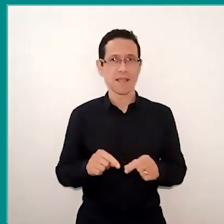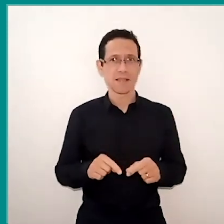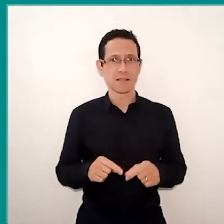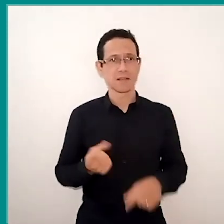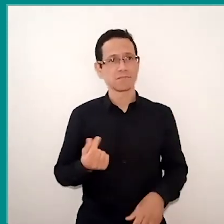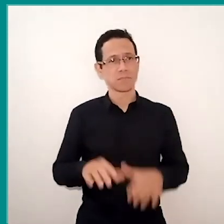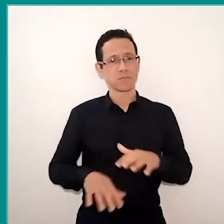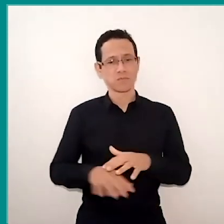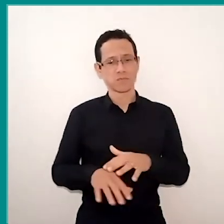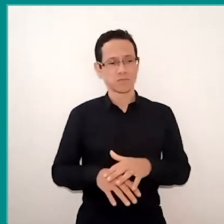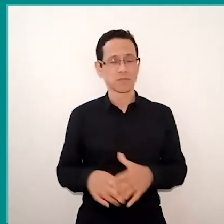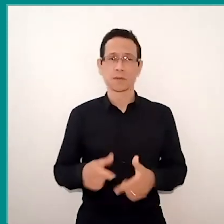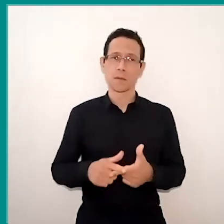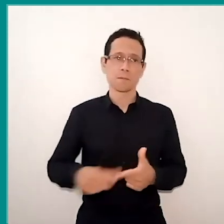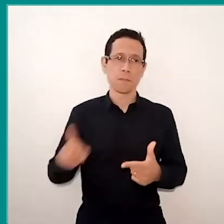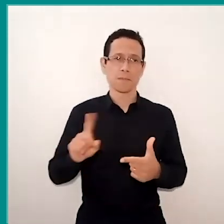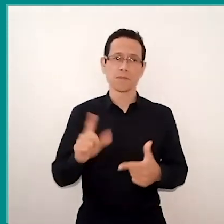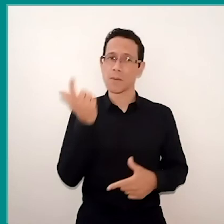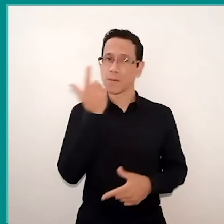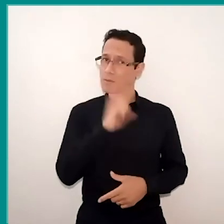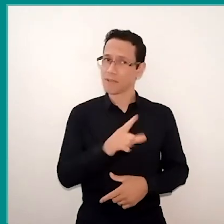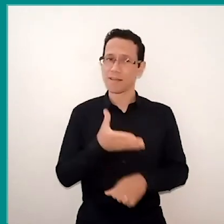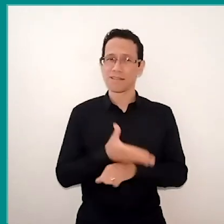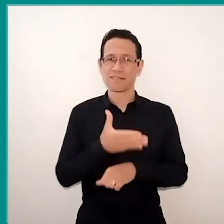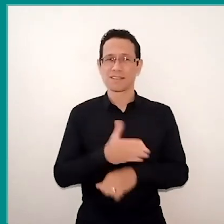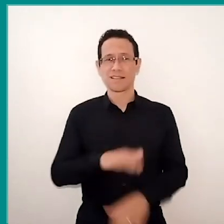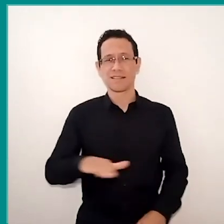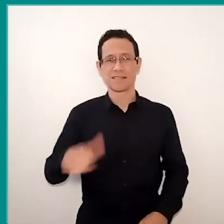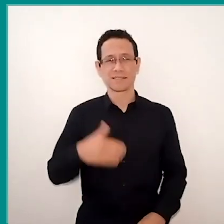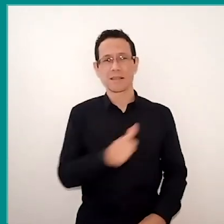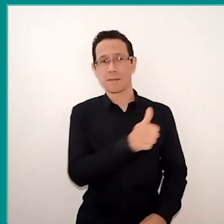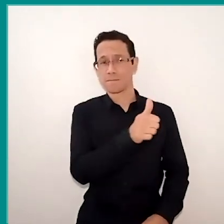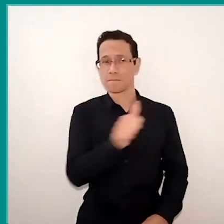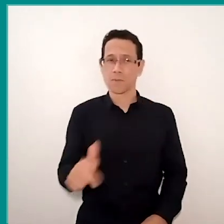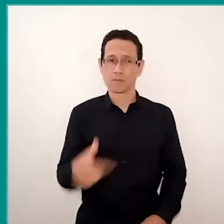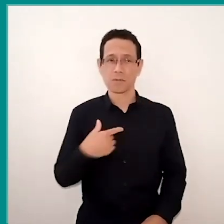they somehow have more access than children, and lots of spaces, youths on the agenda, finally,